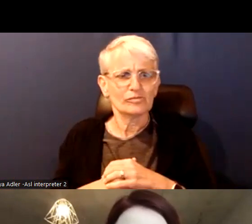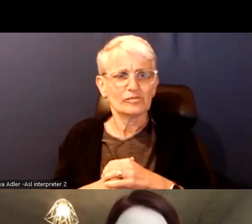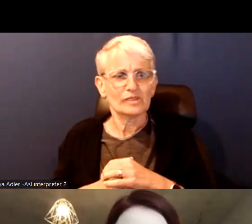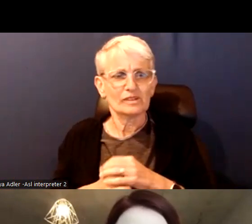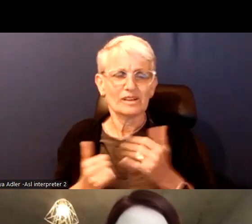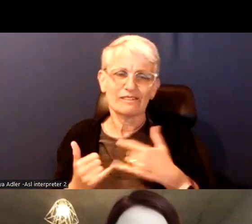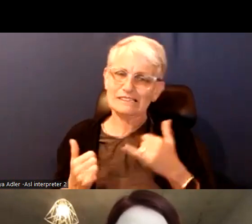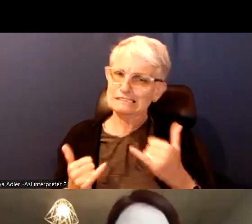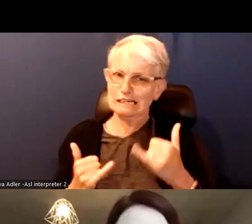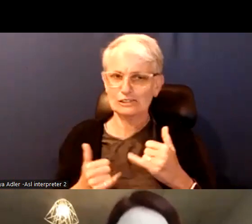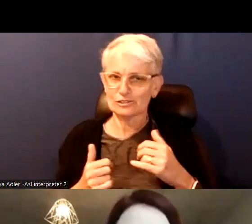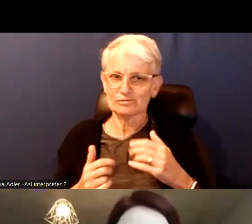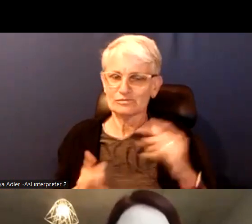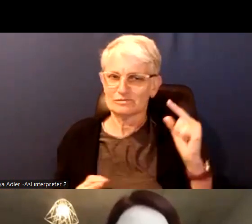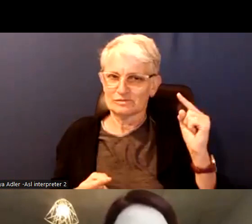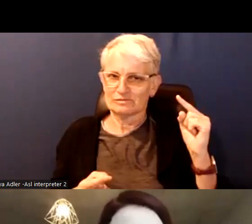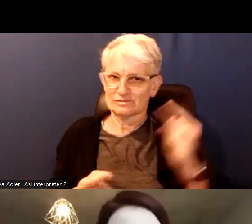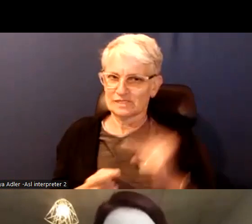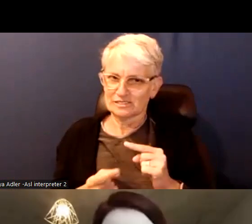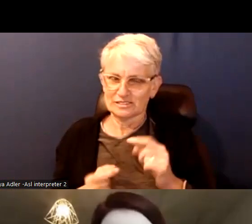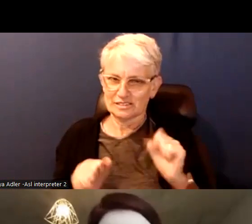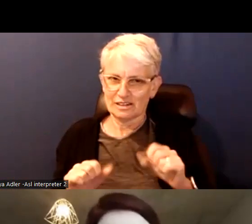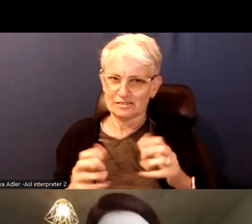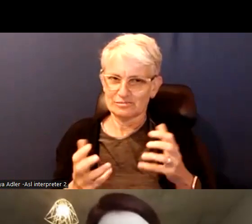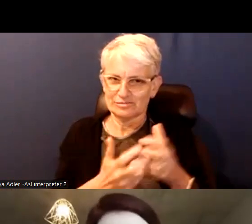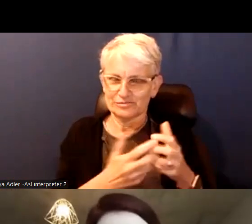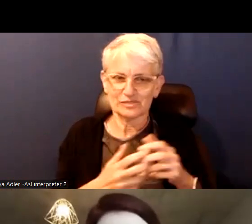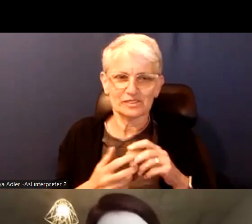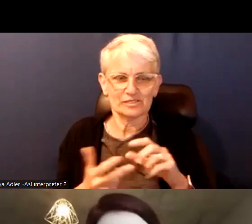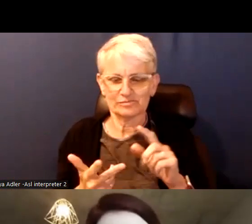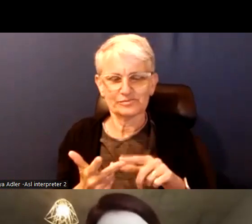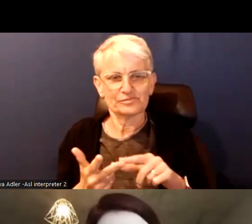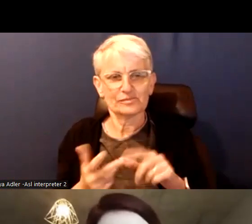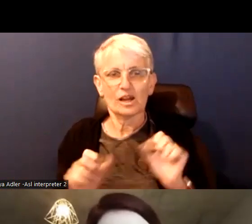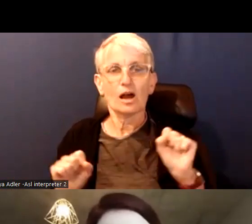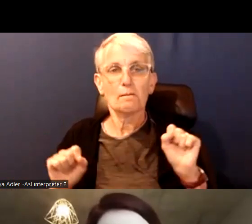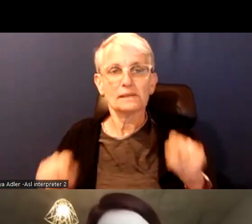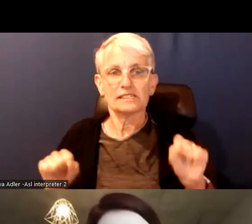equity and inclusion including race, gender and sexual orientation within the immigration system.